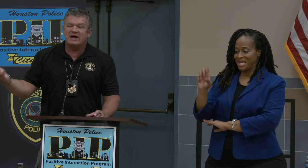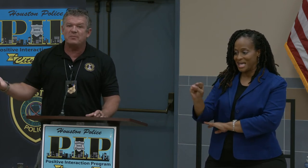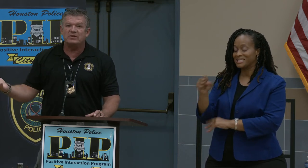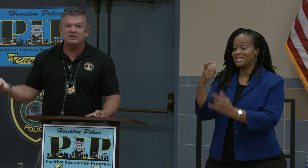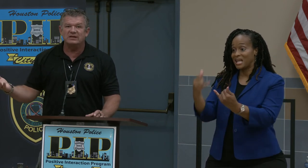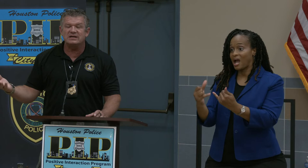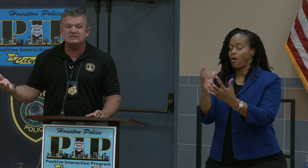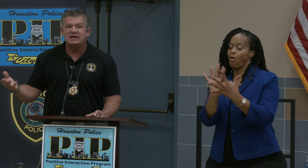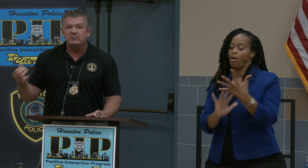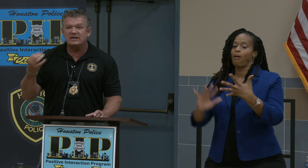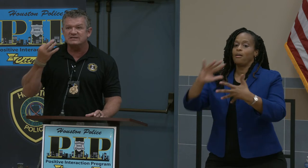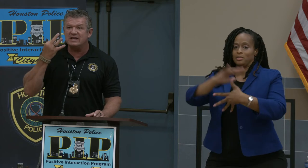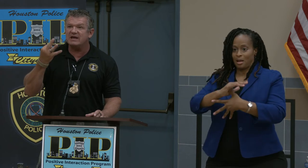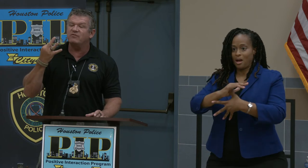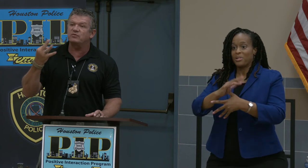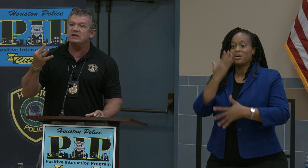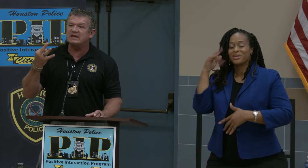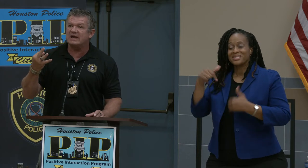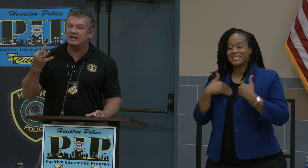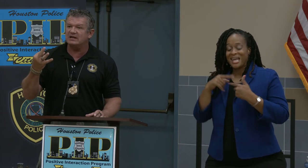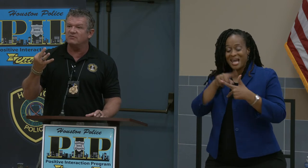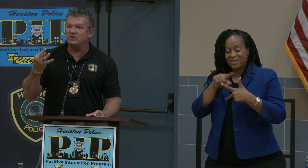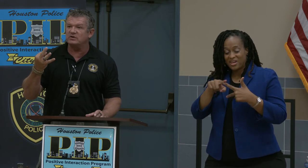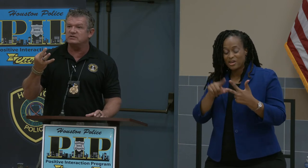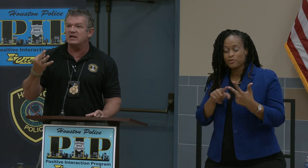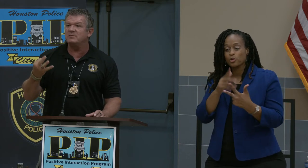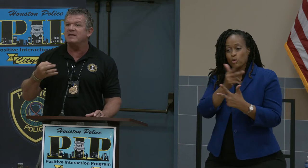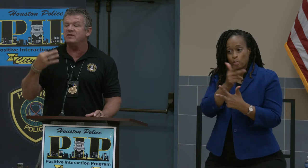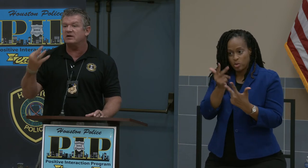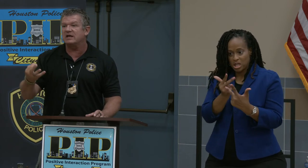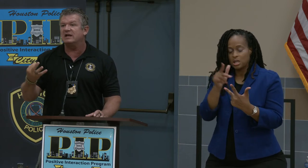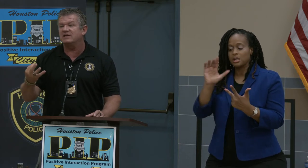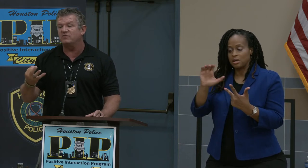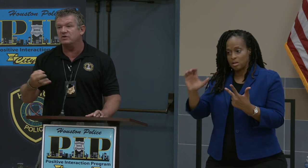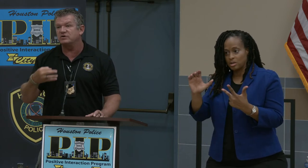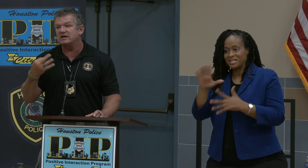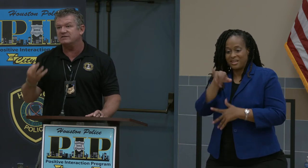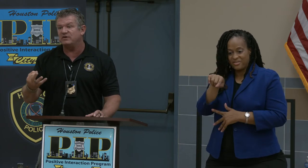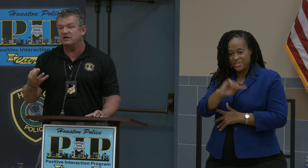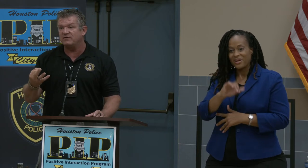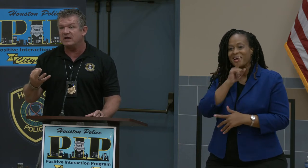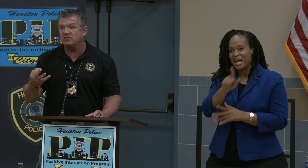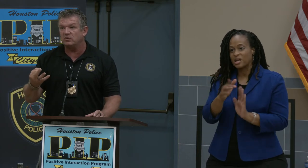top of the list because they have three catalytic converters on them and theirs are very valuable.